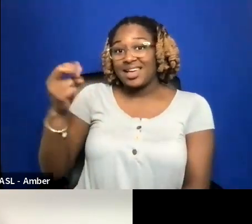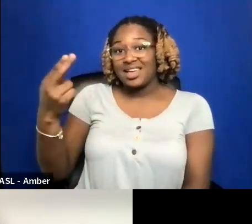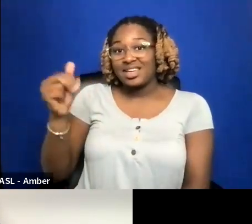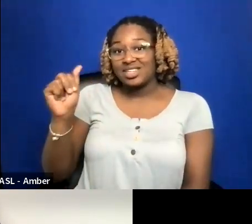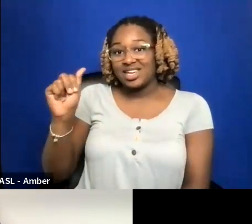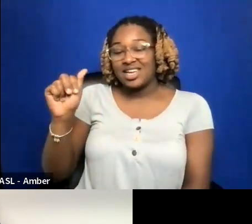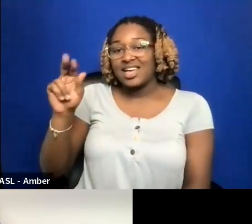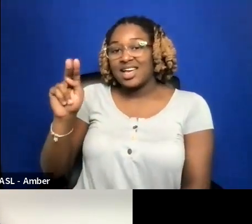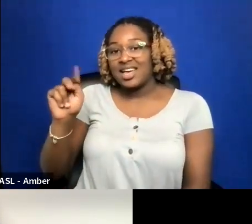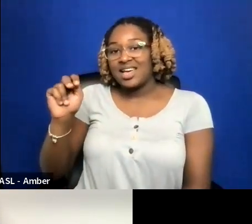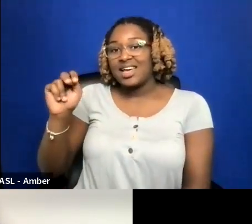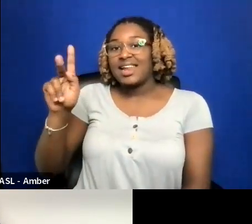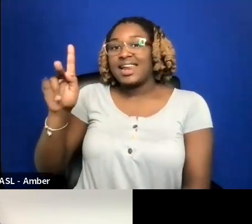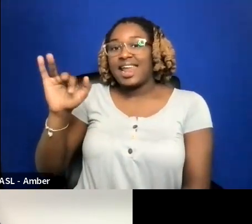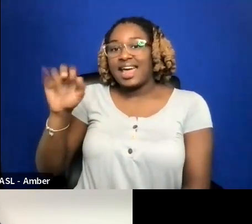I'M KEISHA KNIGHT.